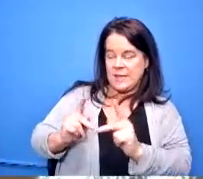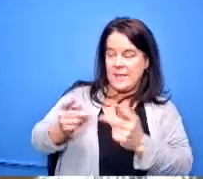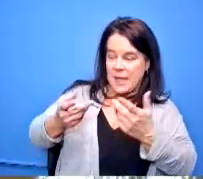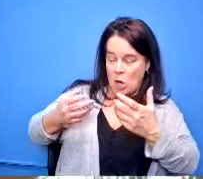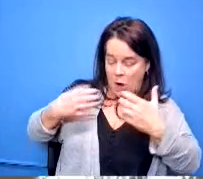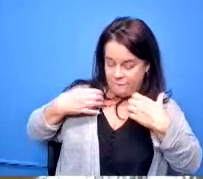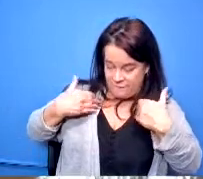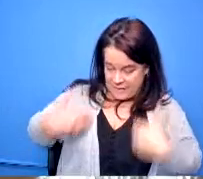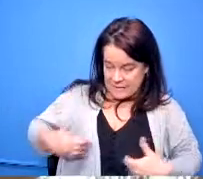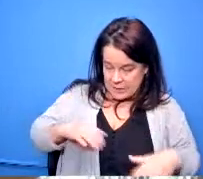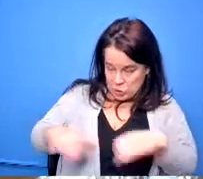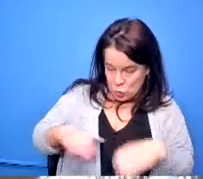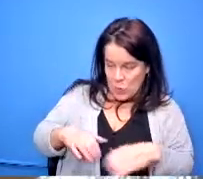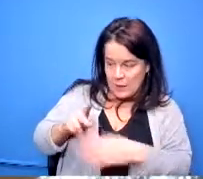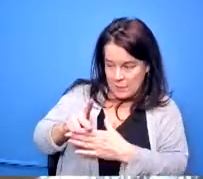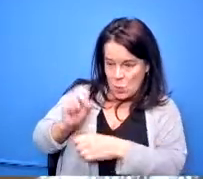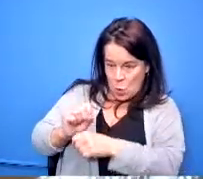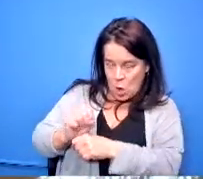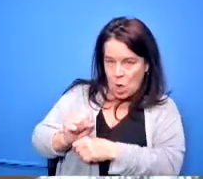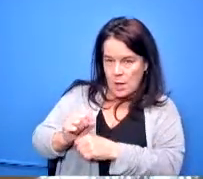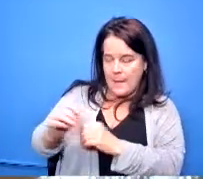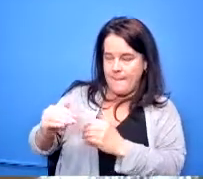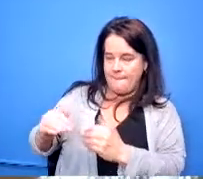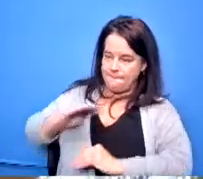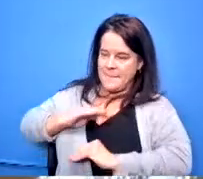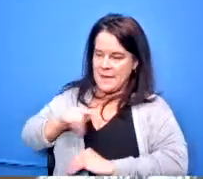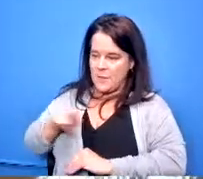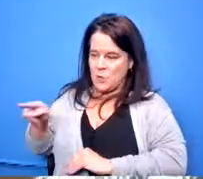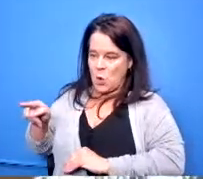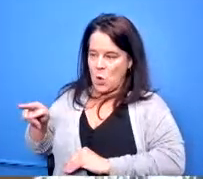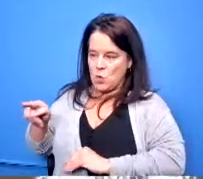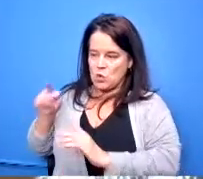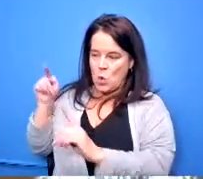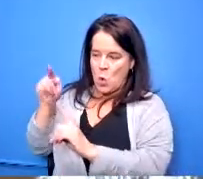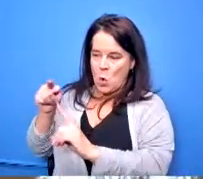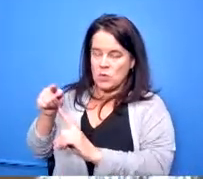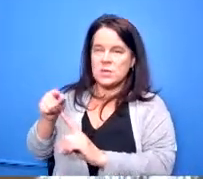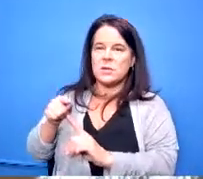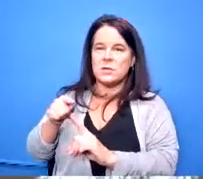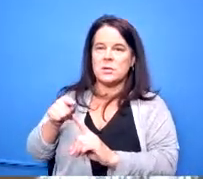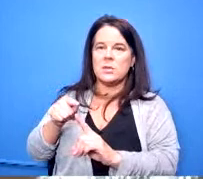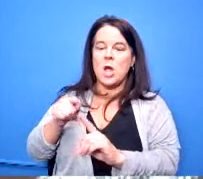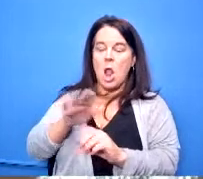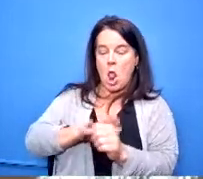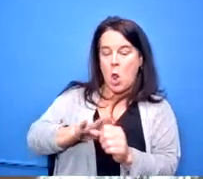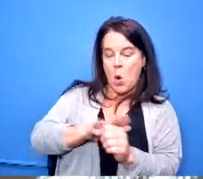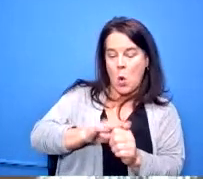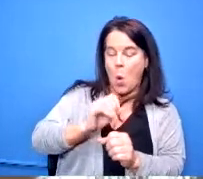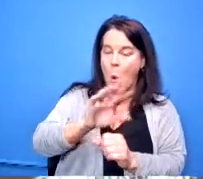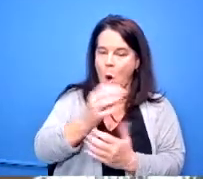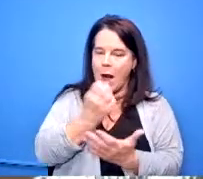meet those those goals of local or economically disadvantaged so they're they're a minority um